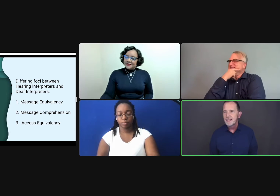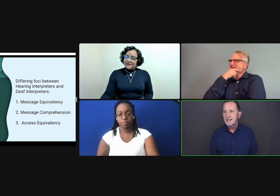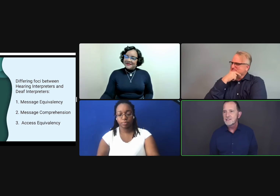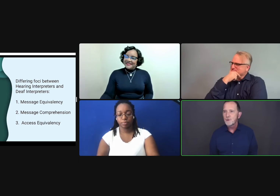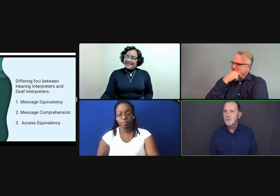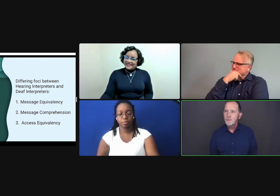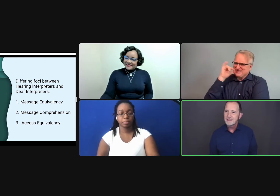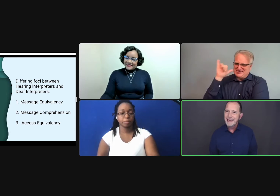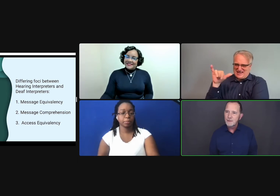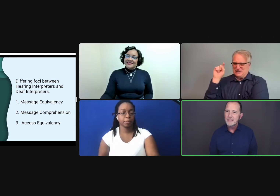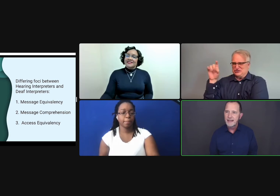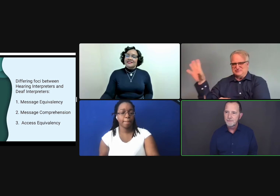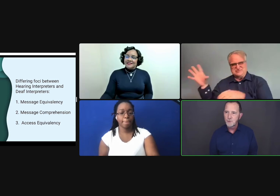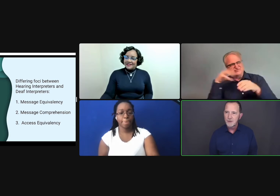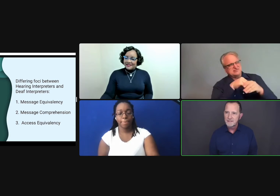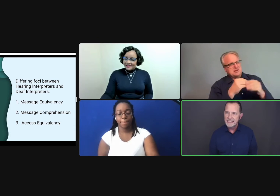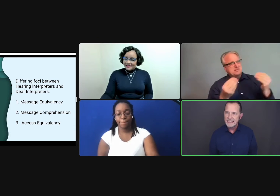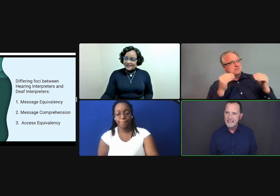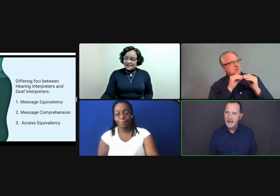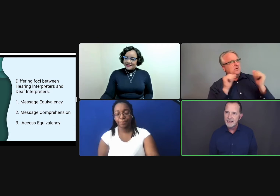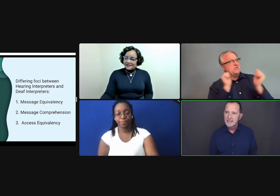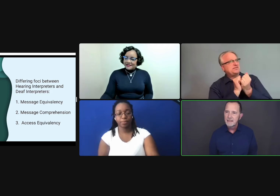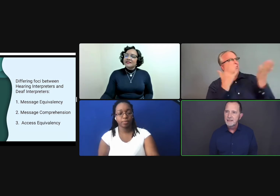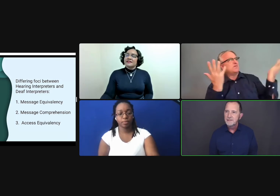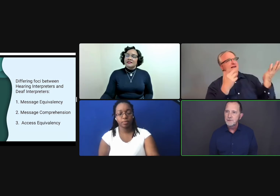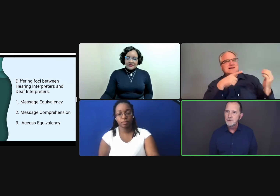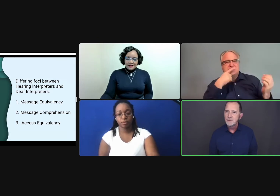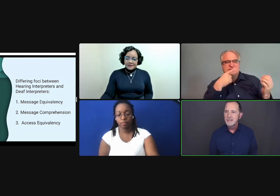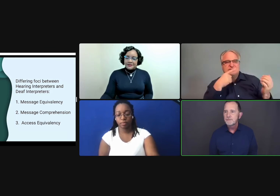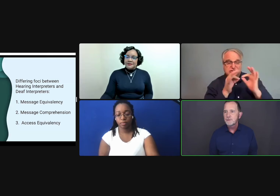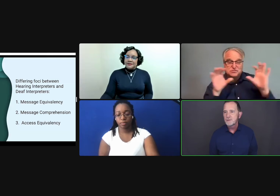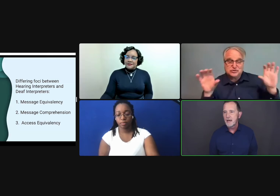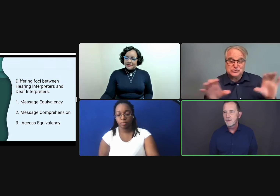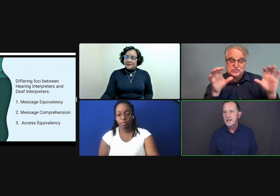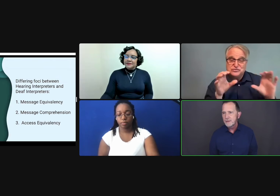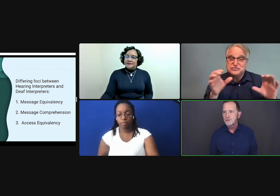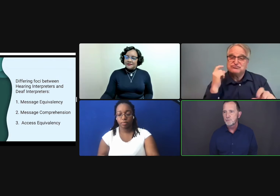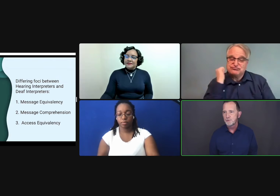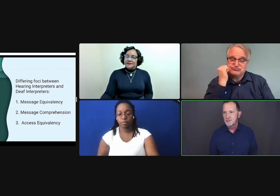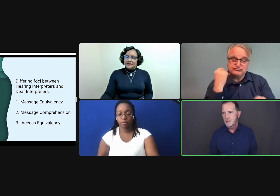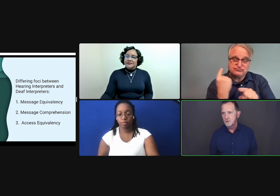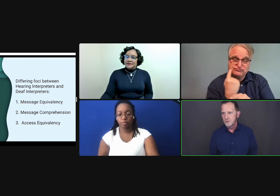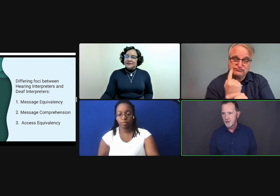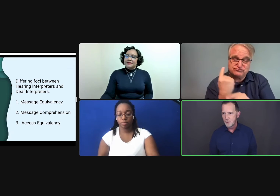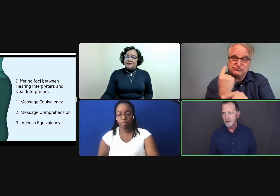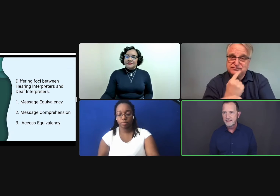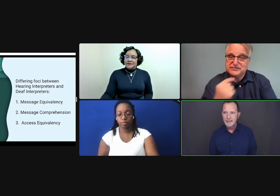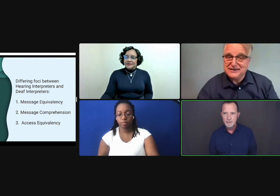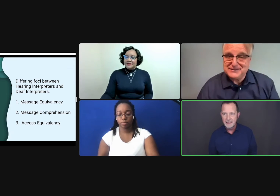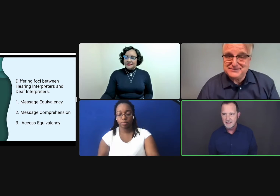And so what can we take from the work of CDIs to influence how hearing interpreters in general do their work on a daily basis?